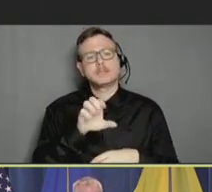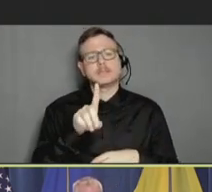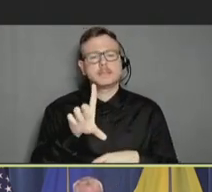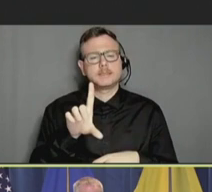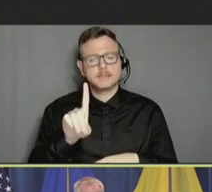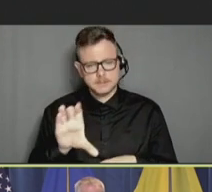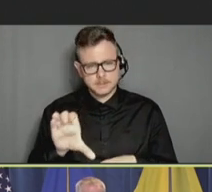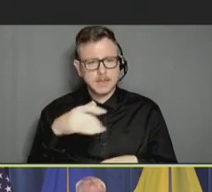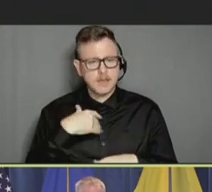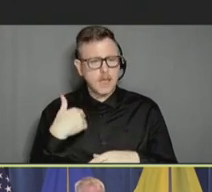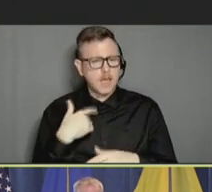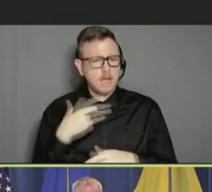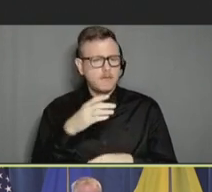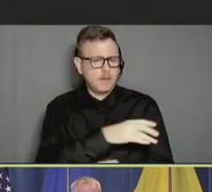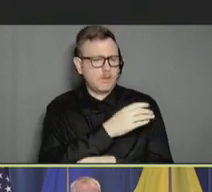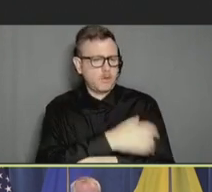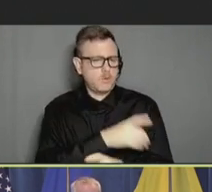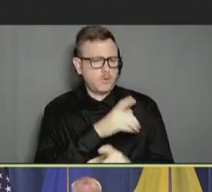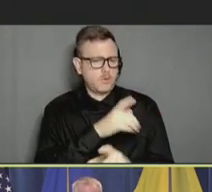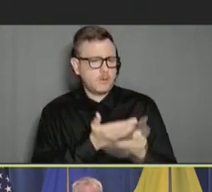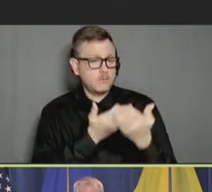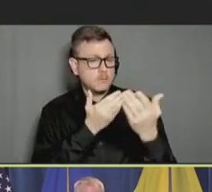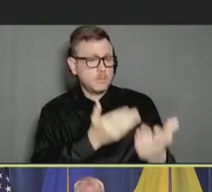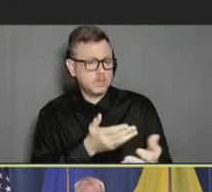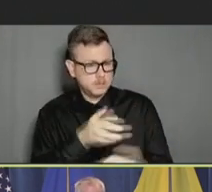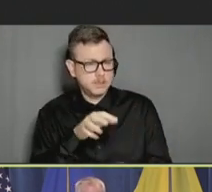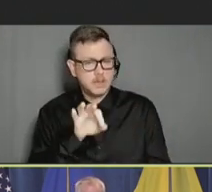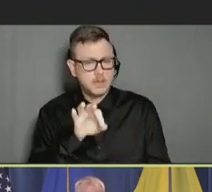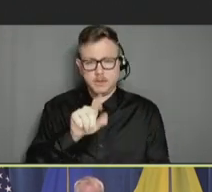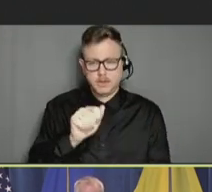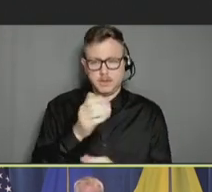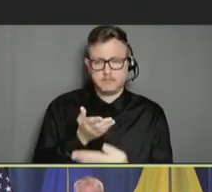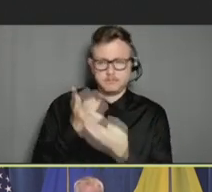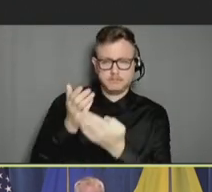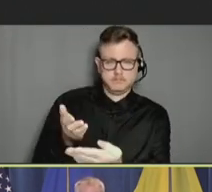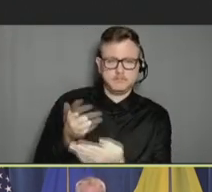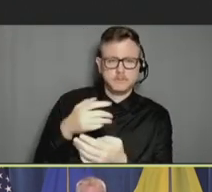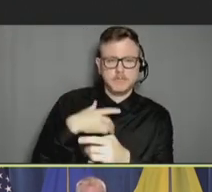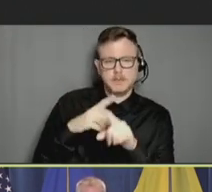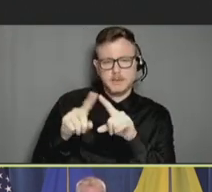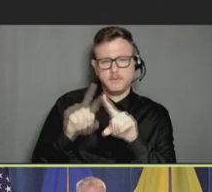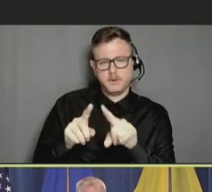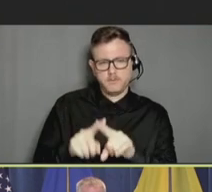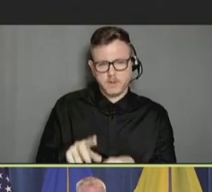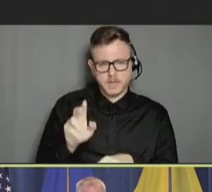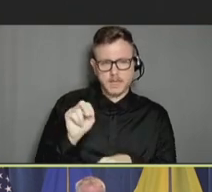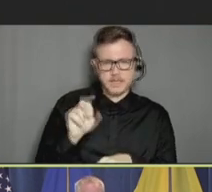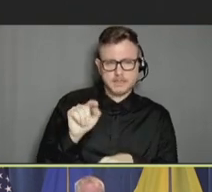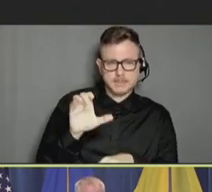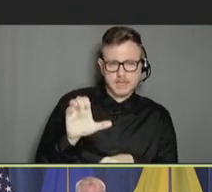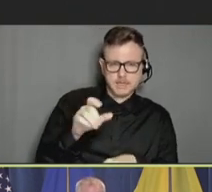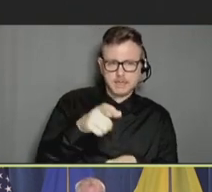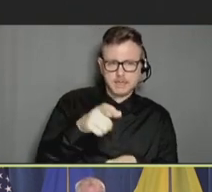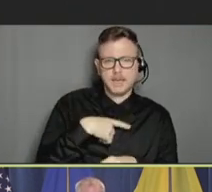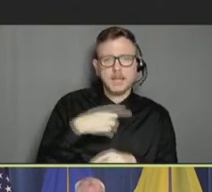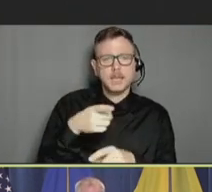the FDA added information to the Pfizer-BioNTech and Moderna COVID-19 vaccine EUA and fact